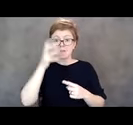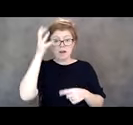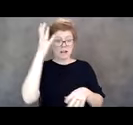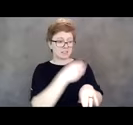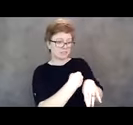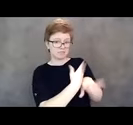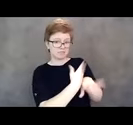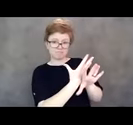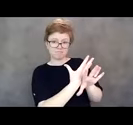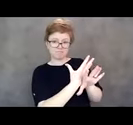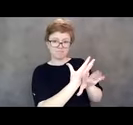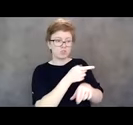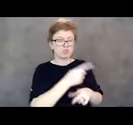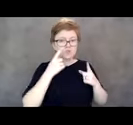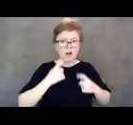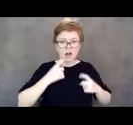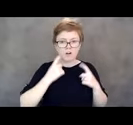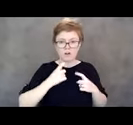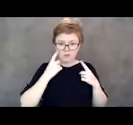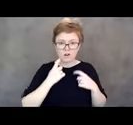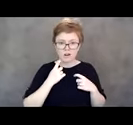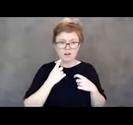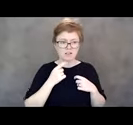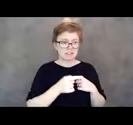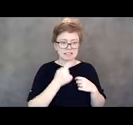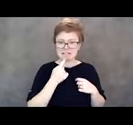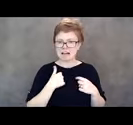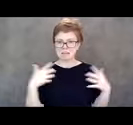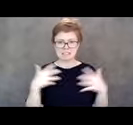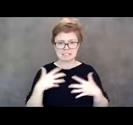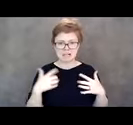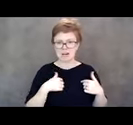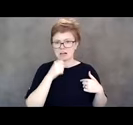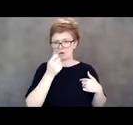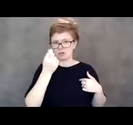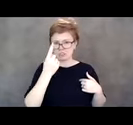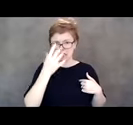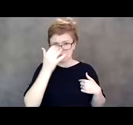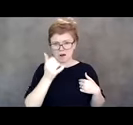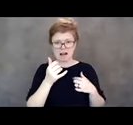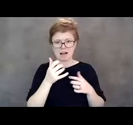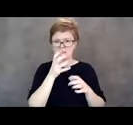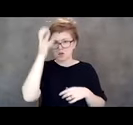Anna would be crying and saying that she was scared and she didn't understand why her parents couldn't be there to help her.